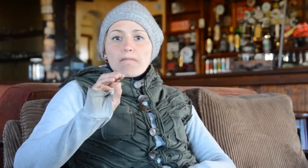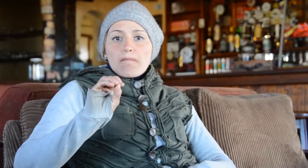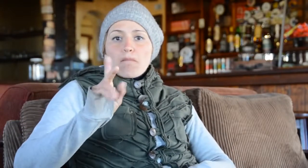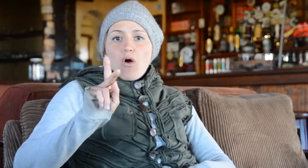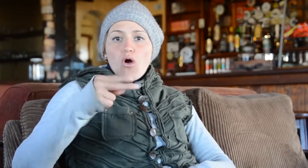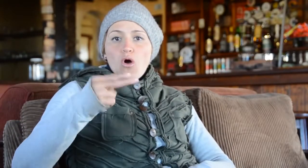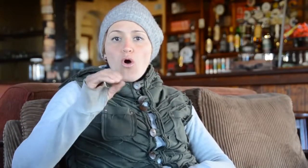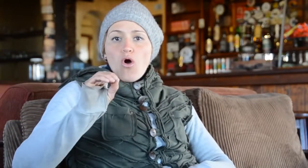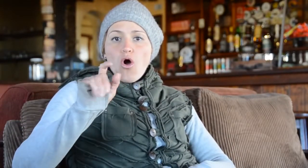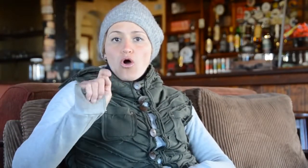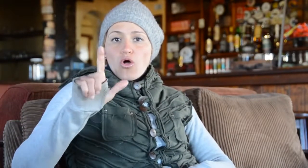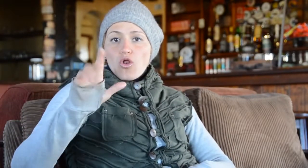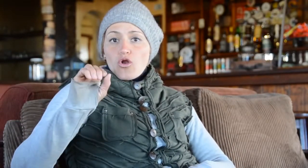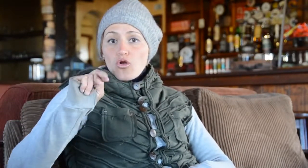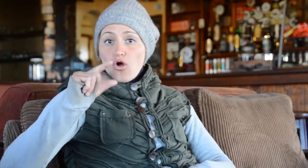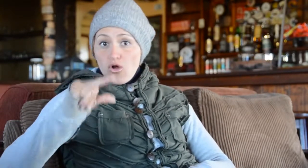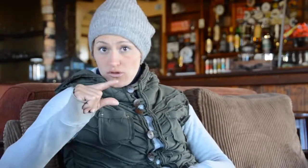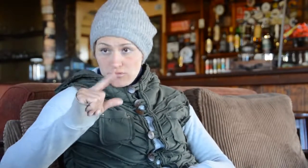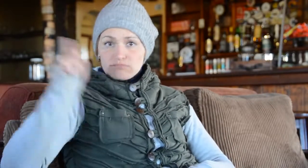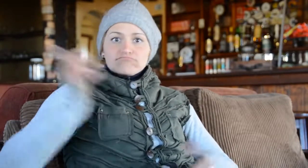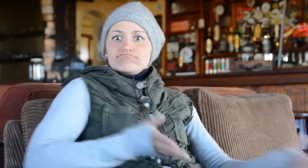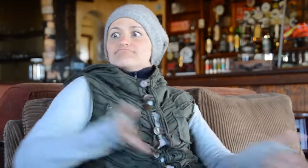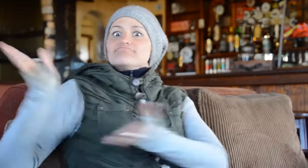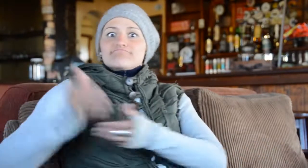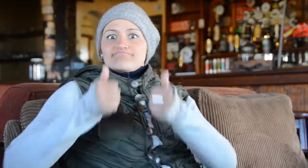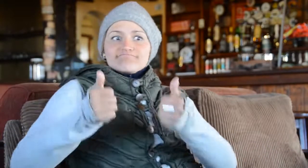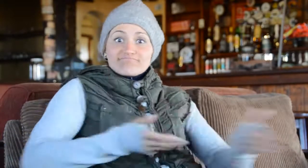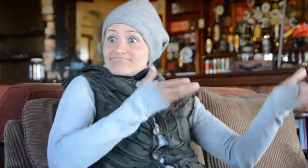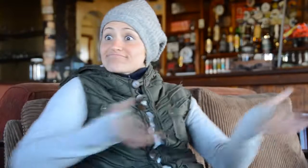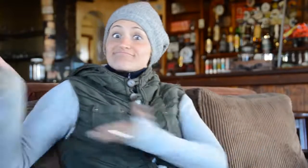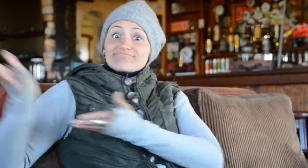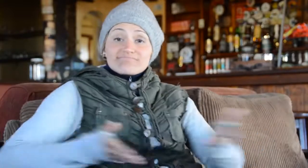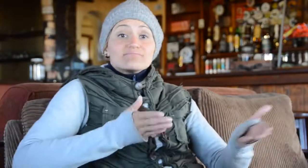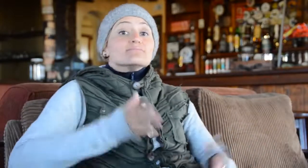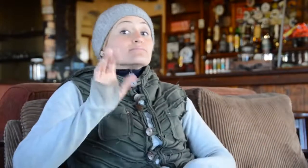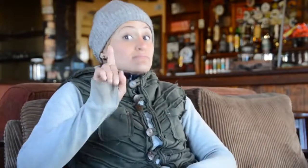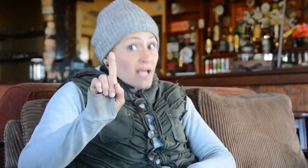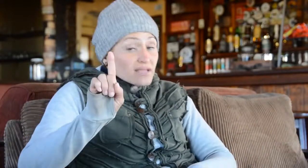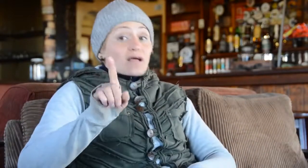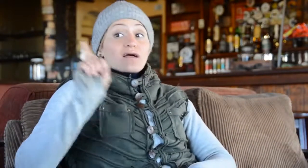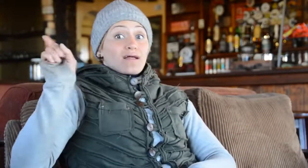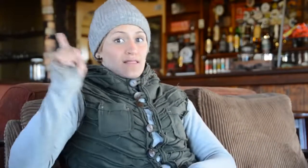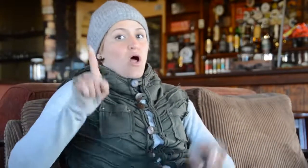at Sani Pass to another city called Mokhotlong and the idea was successful.